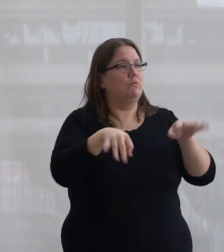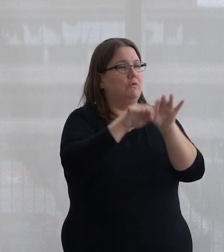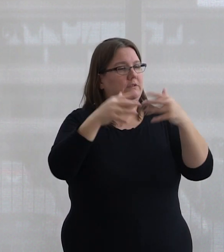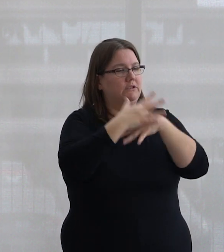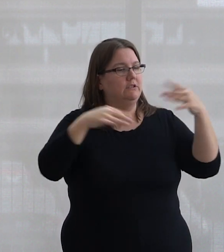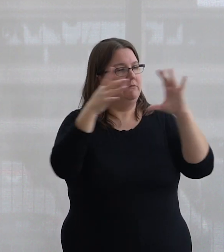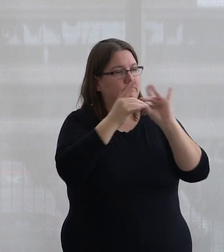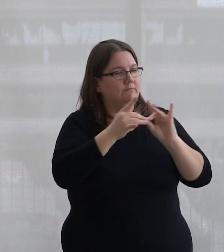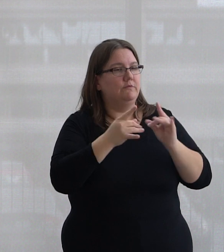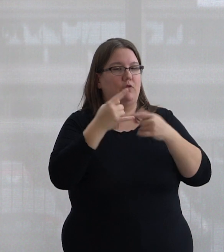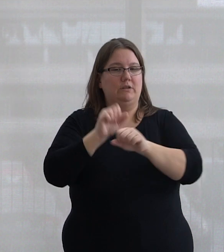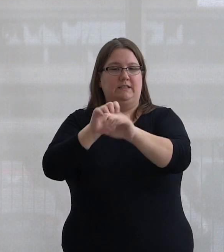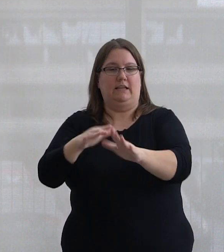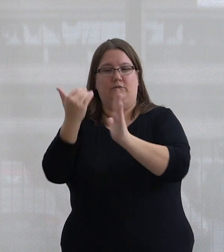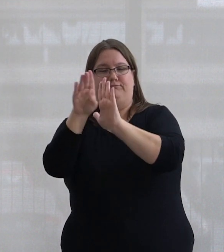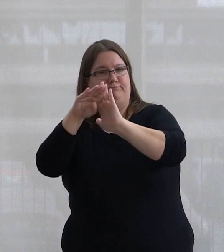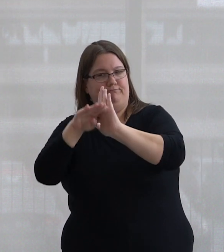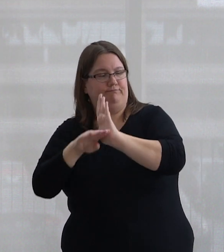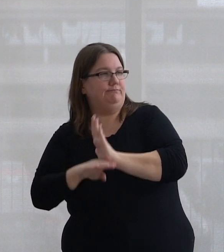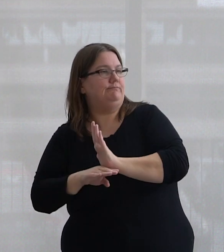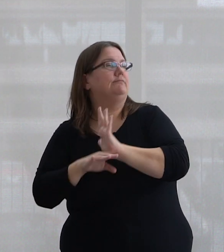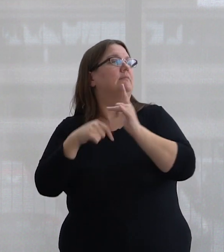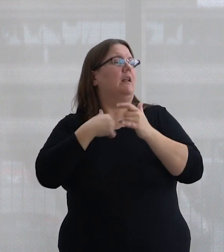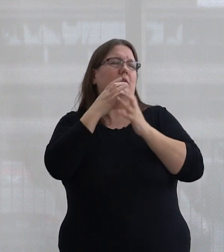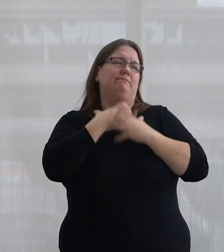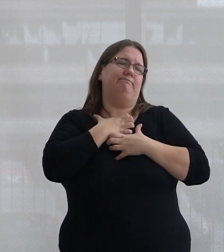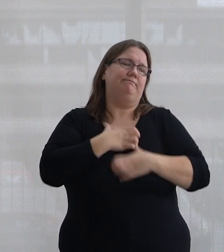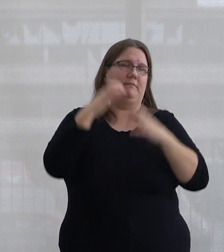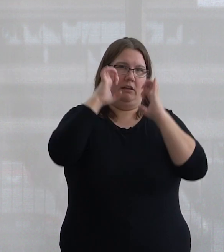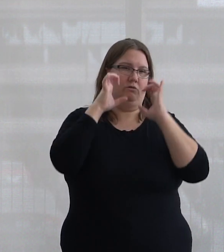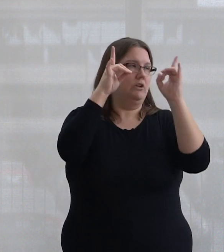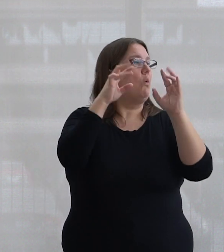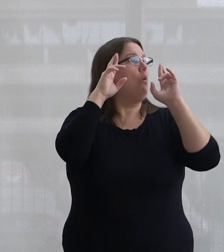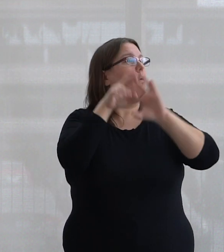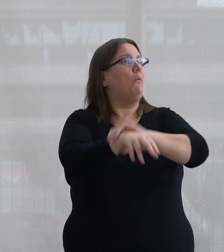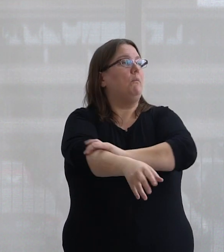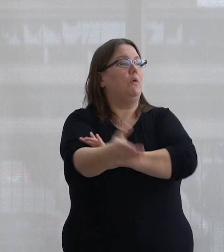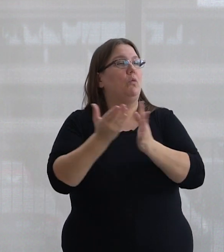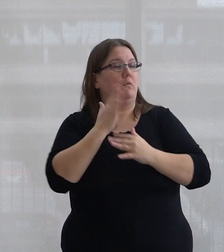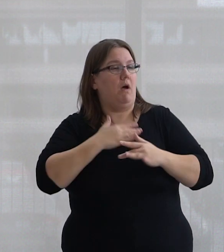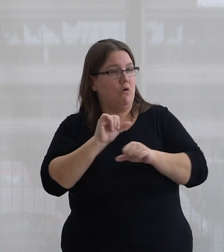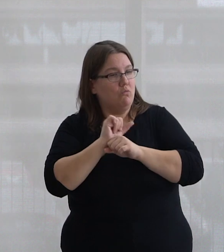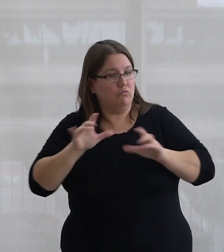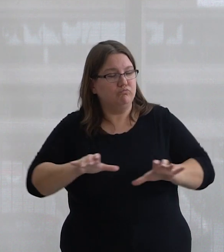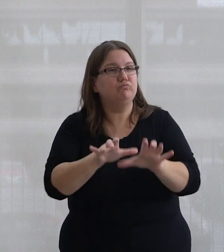in settler discourse. I am passionate about education and hope through my initiatives that I can bring greater awareness